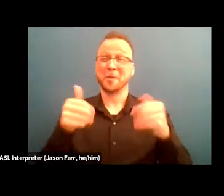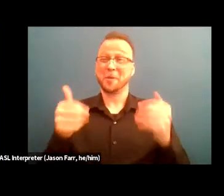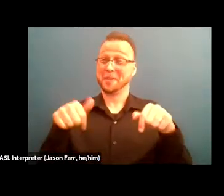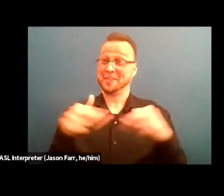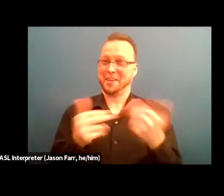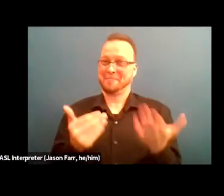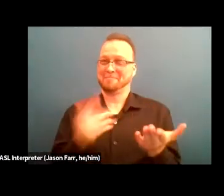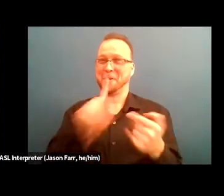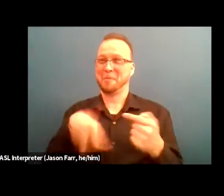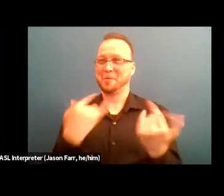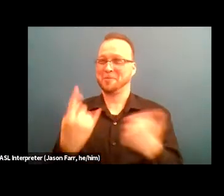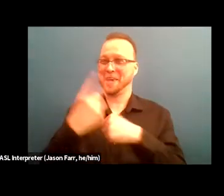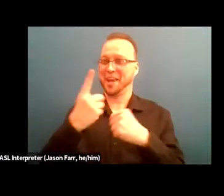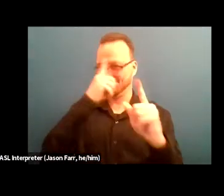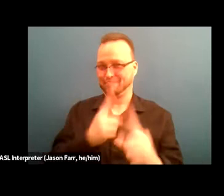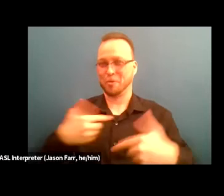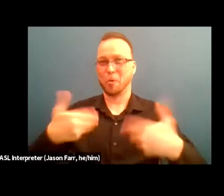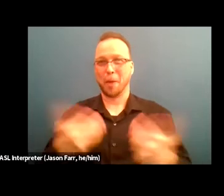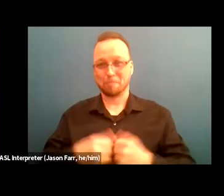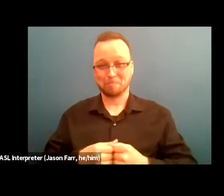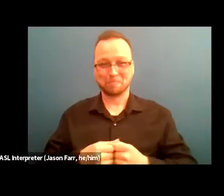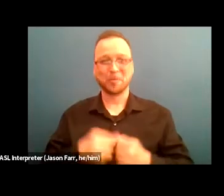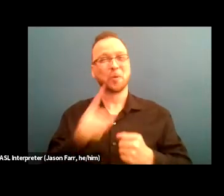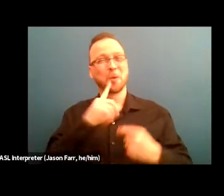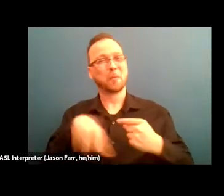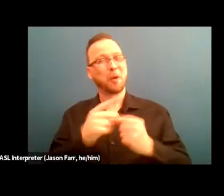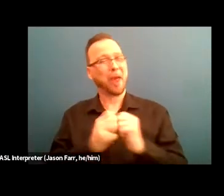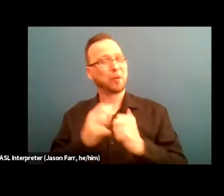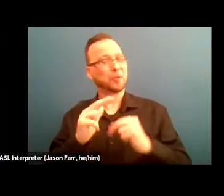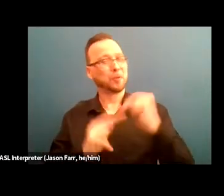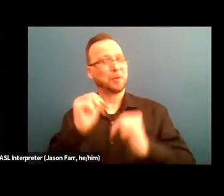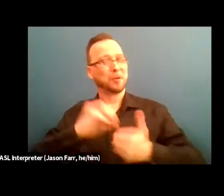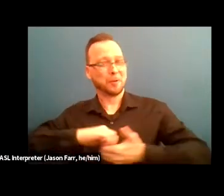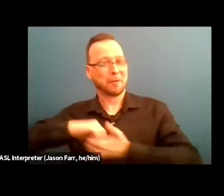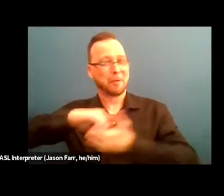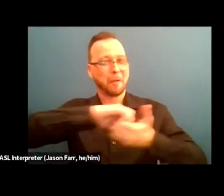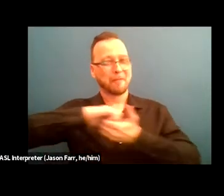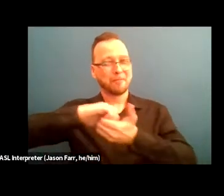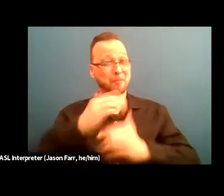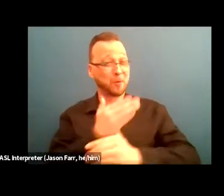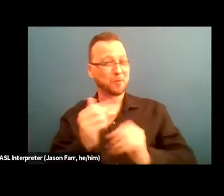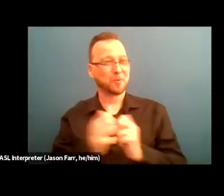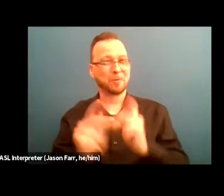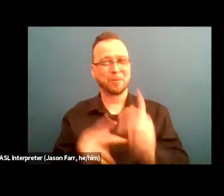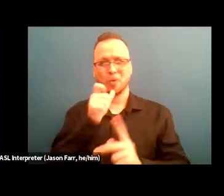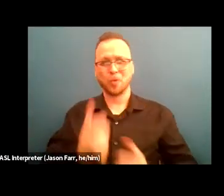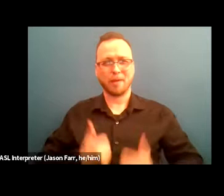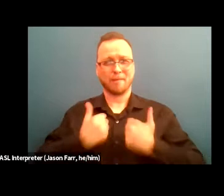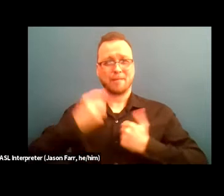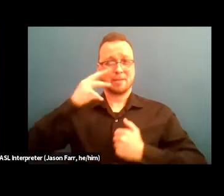So today we'll provide some tips on building collaborative partnerships with people with lived experience of homelessness before discussing approaches to practicing